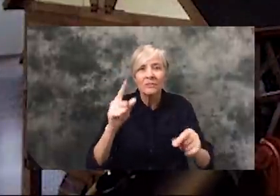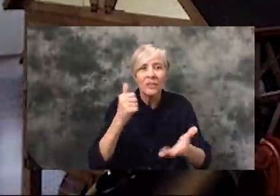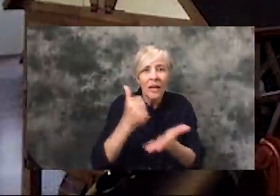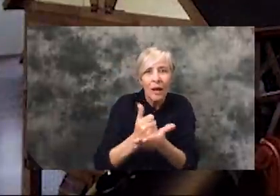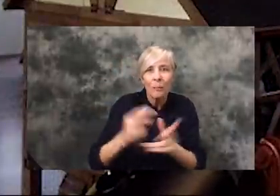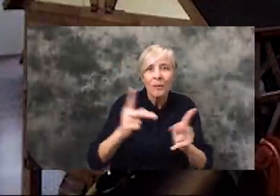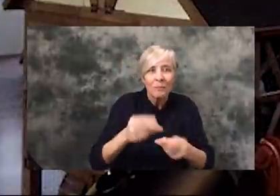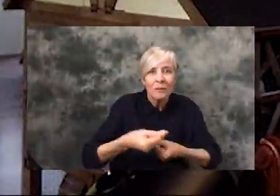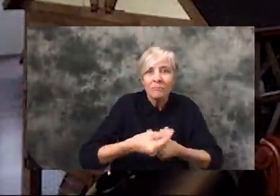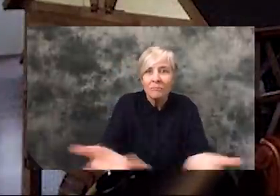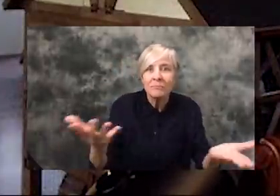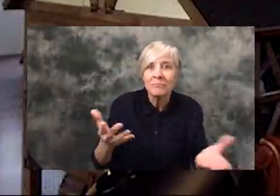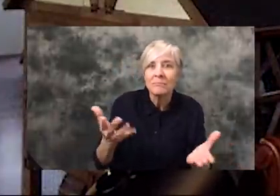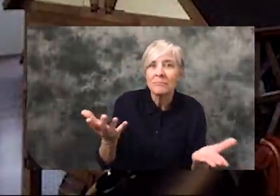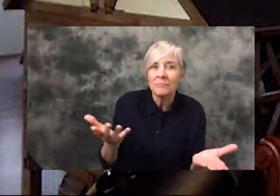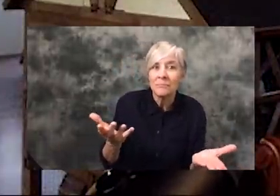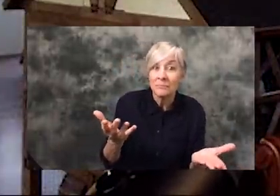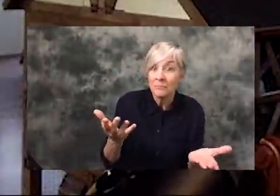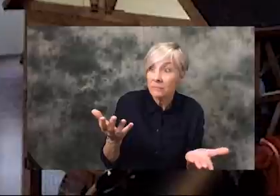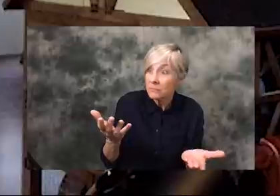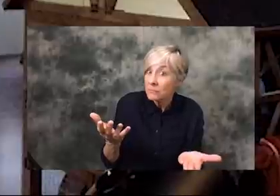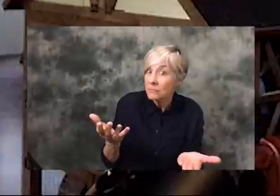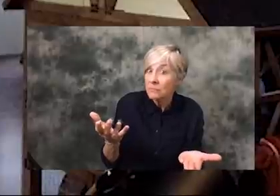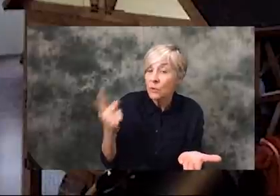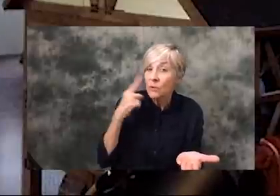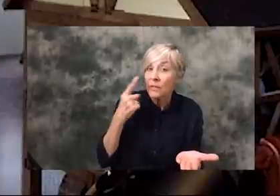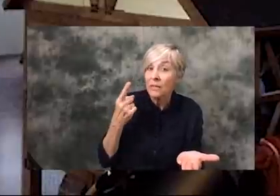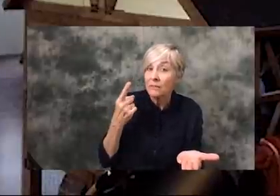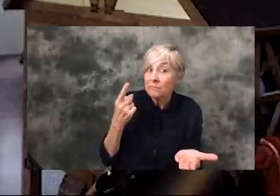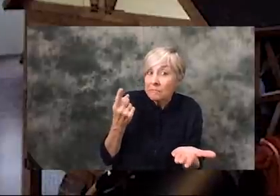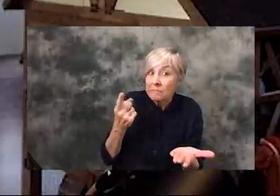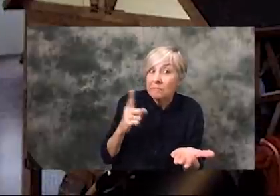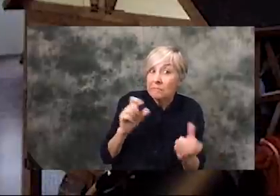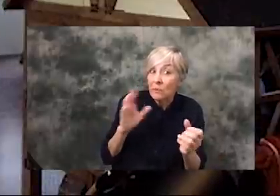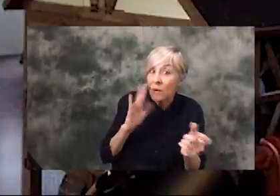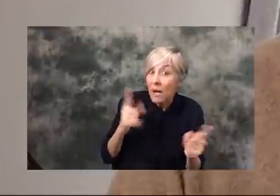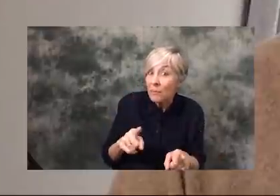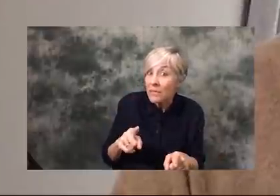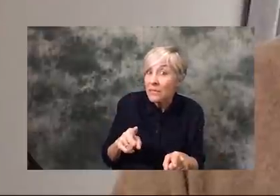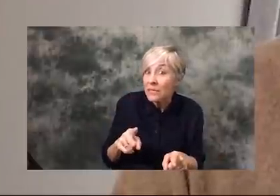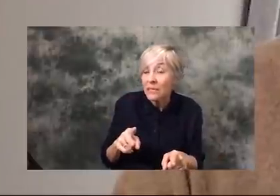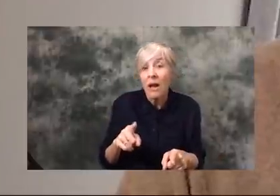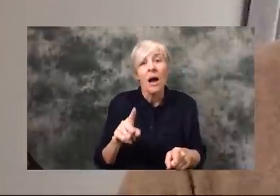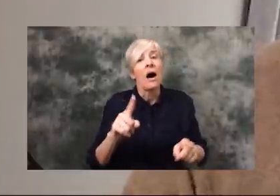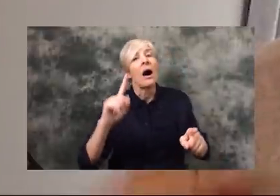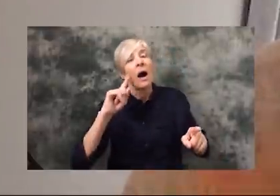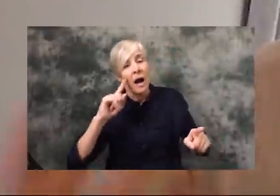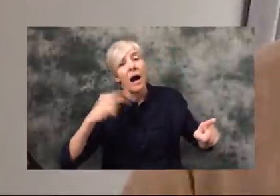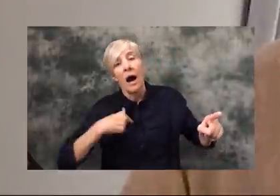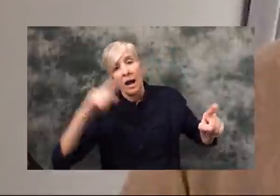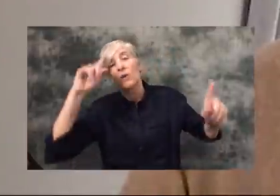relief. Do you see that being a realization? I hope that this relief package that